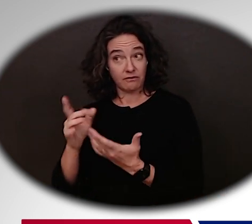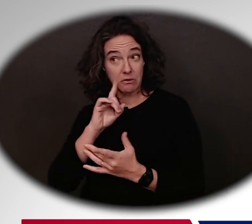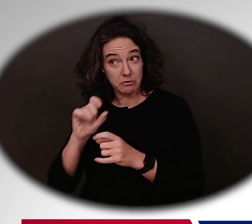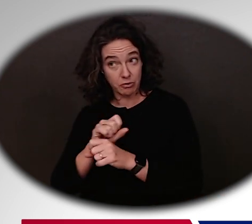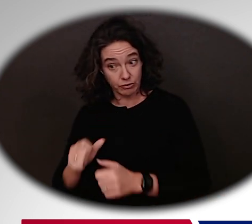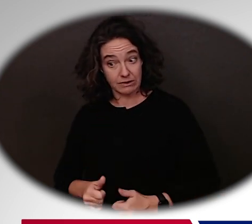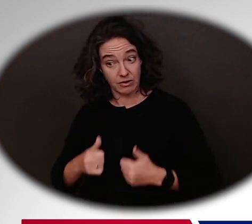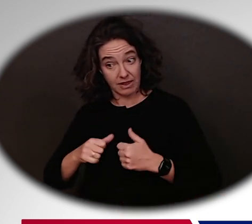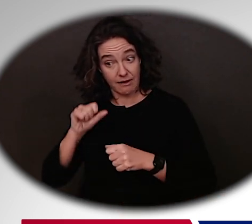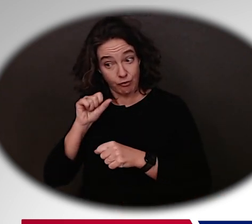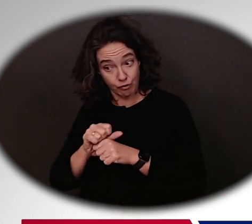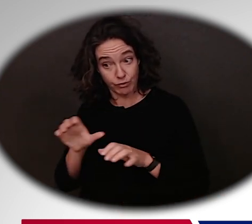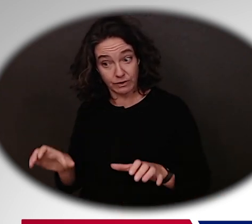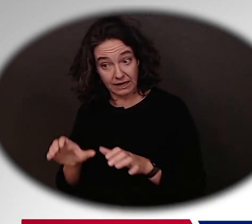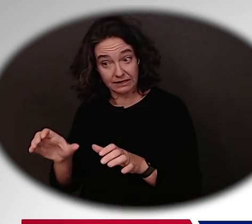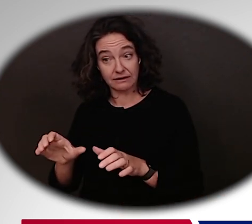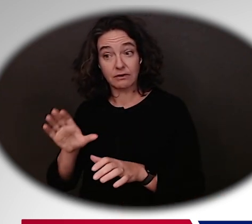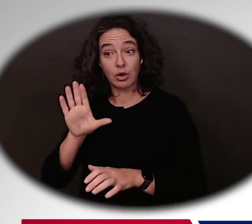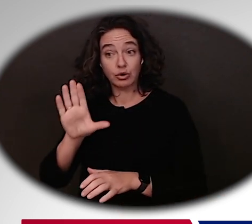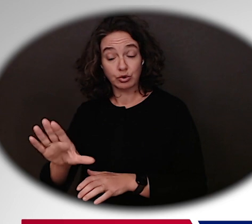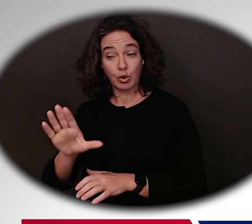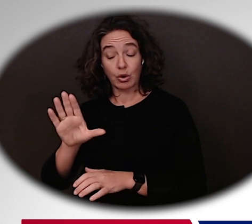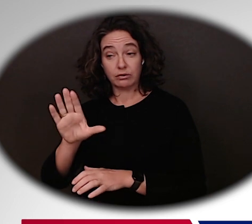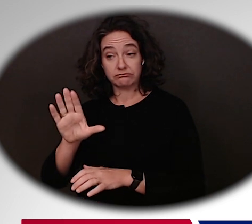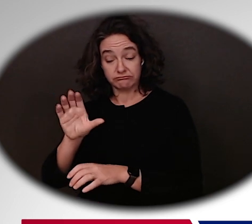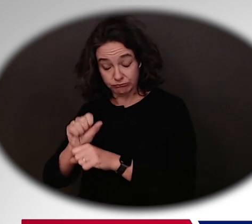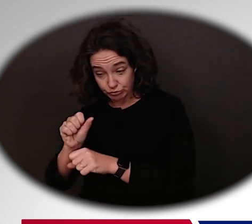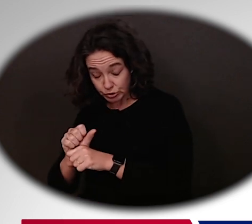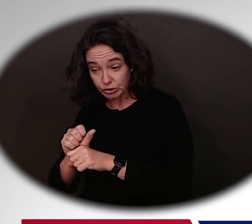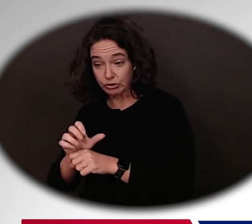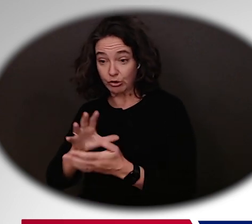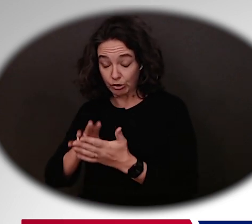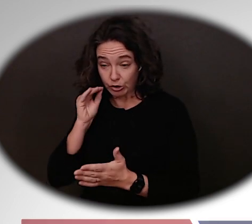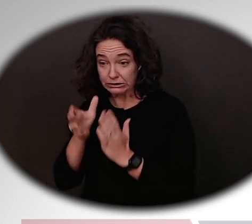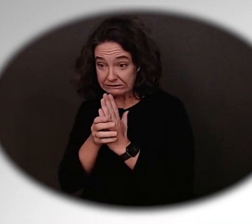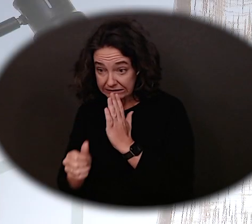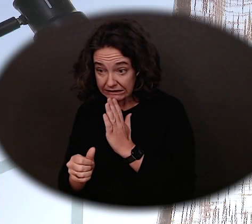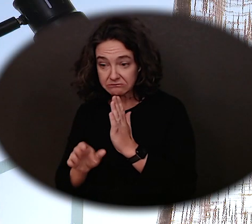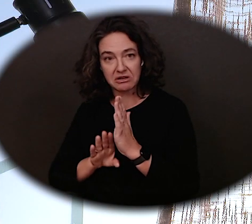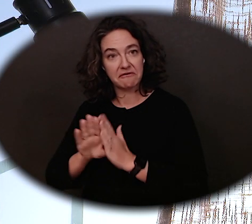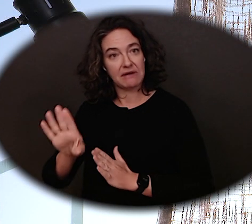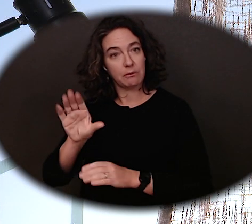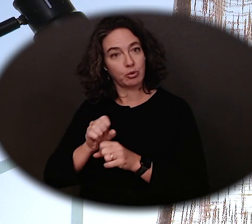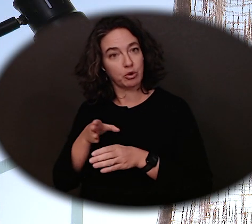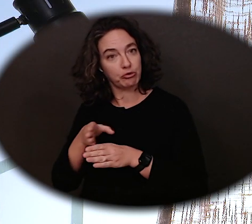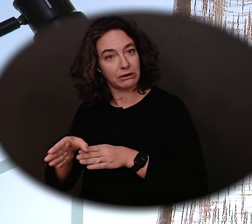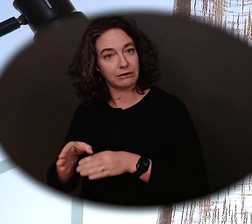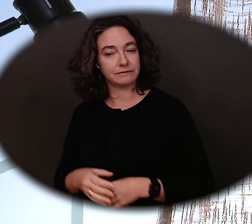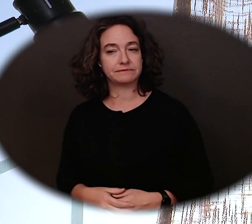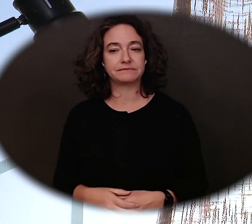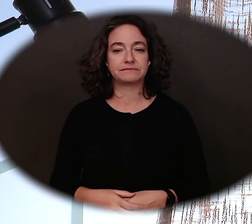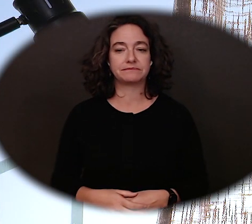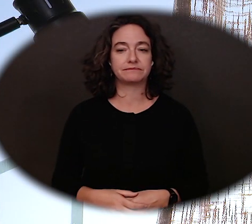the skills learned and developed in work that supports your career pathway. So I'm currently in DVR